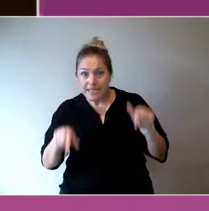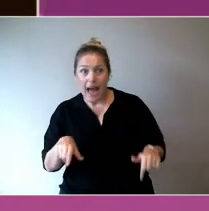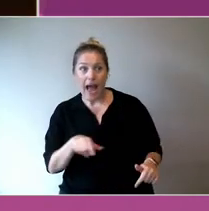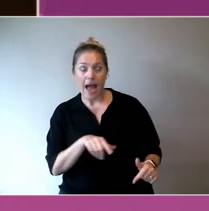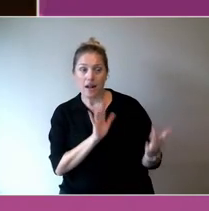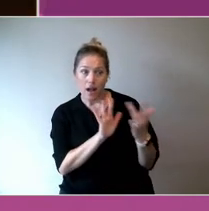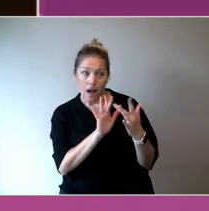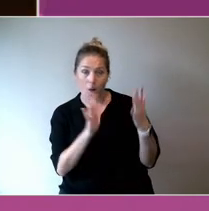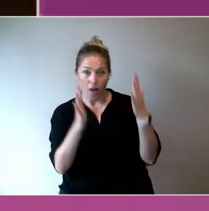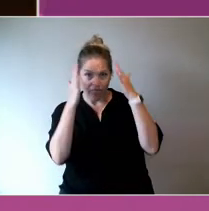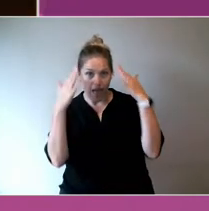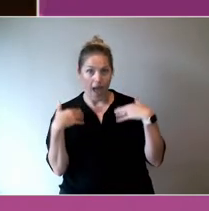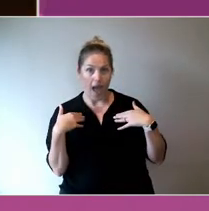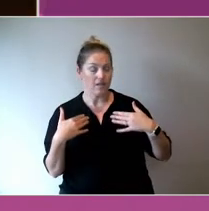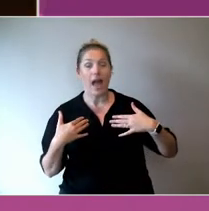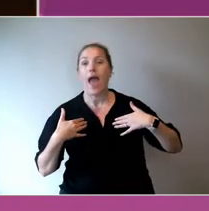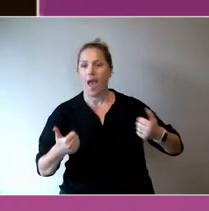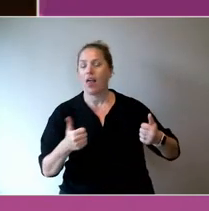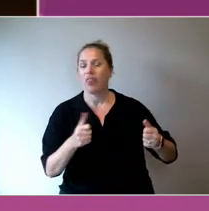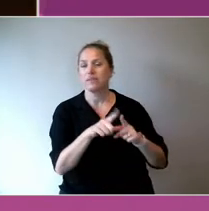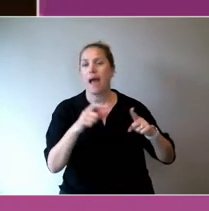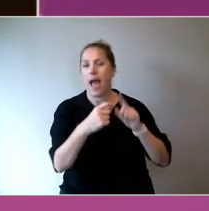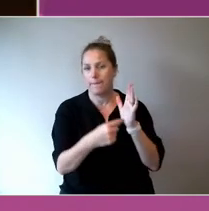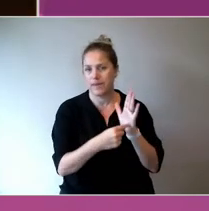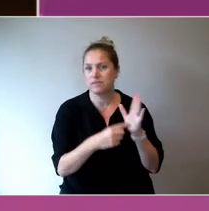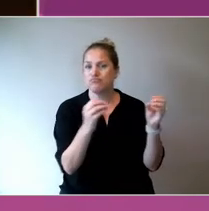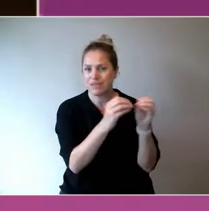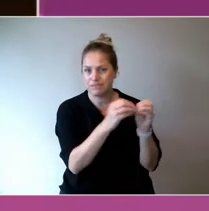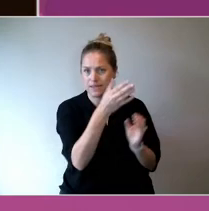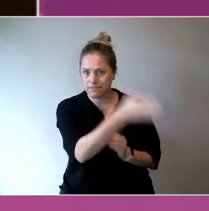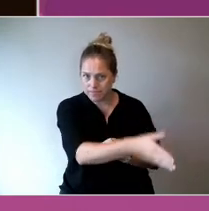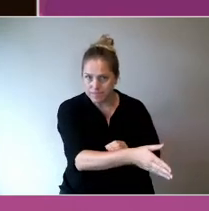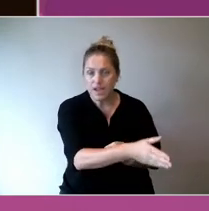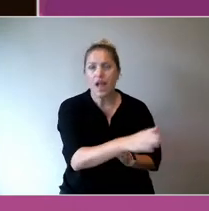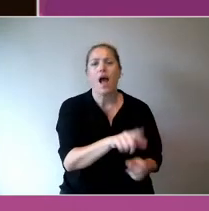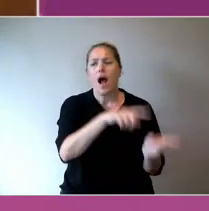And then, you know, Darling Downs health people were saying, we've got problems out here,